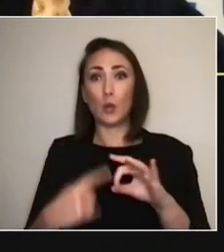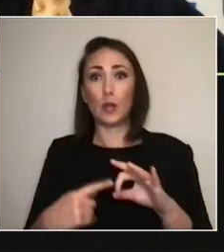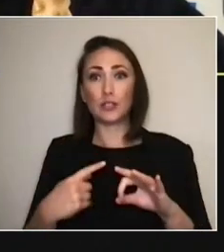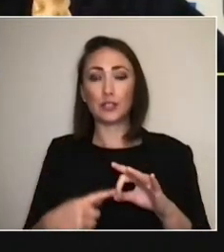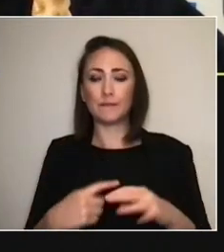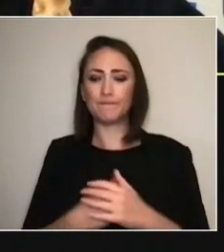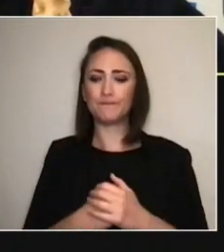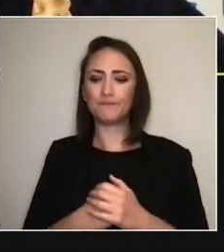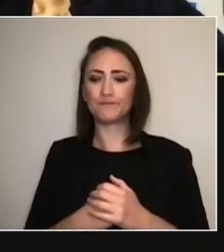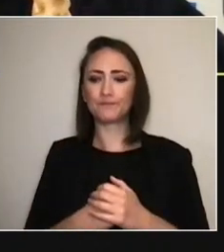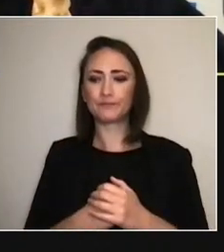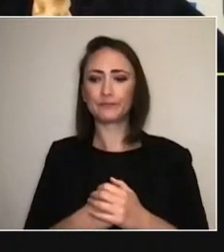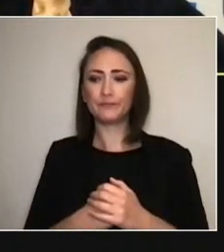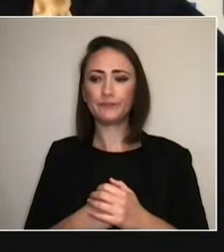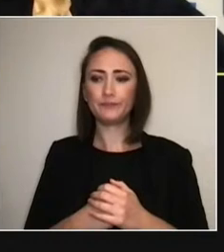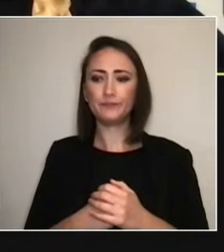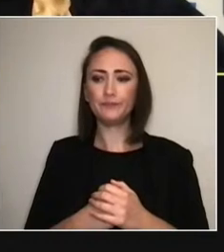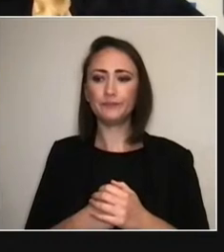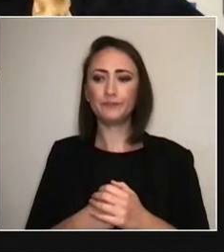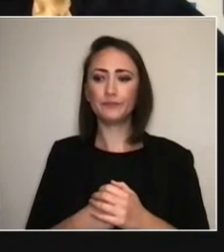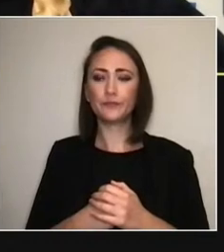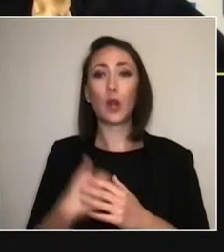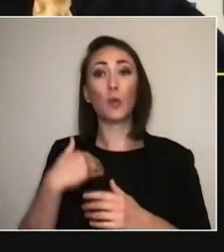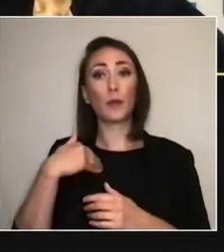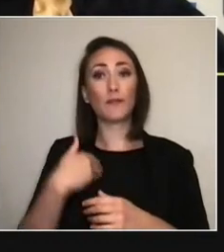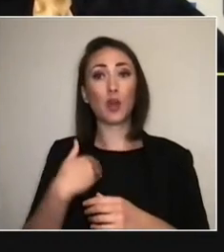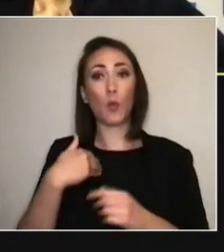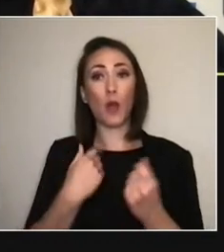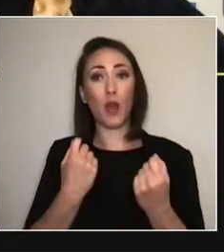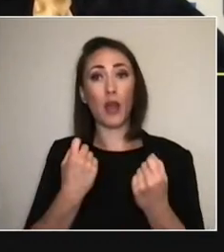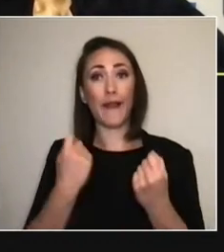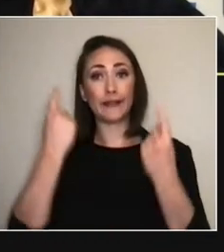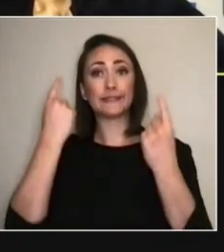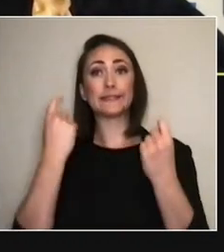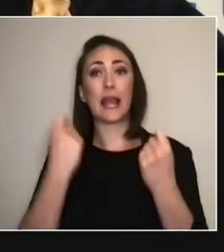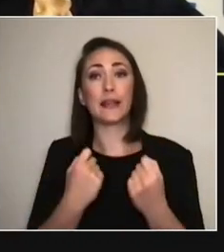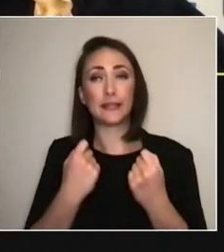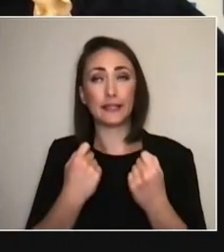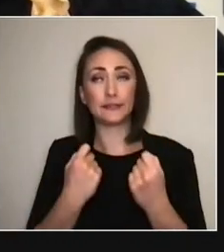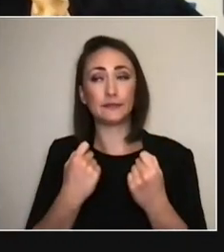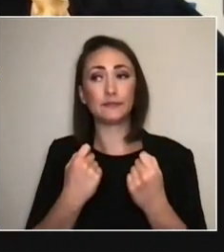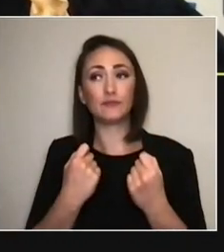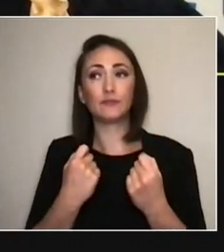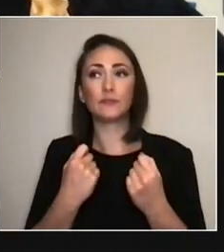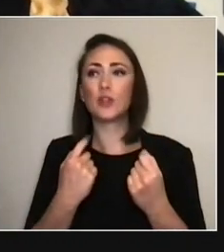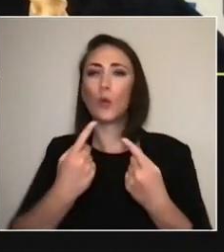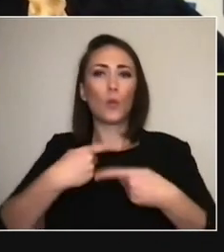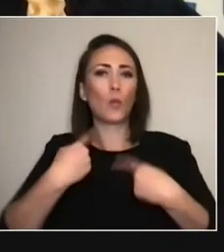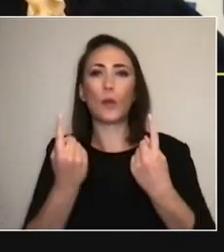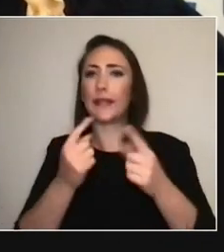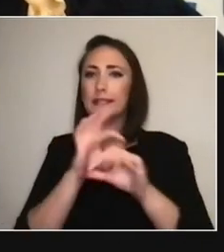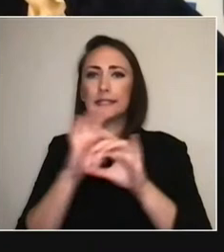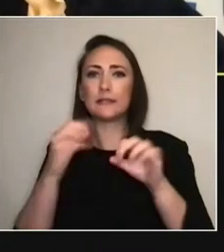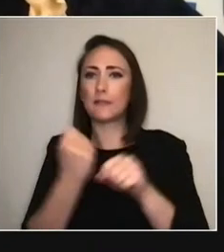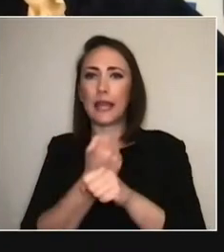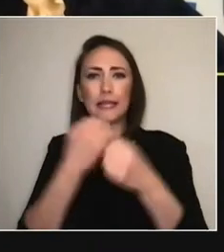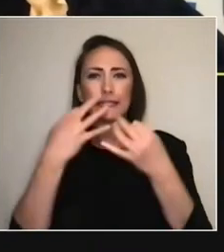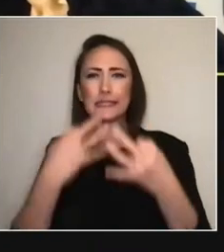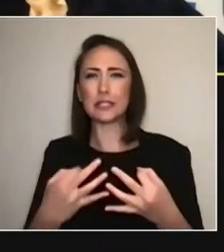from a collective point of view. So, it wasn't a decision that we made in isolation. It was just kind of like,